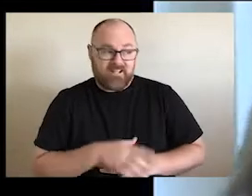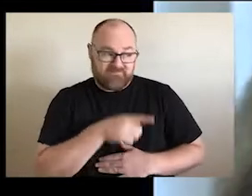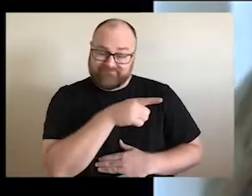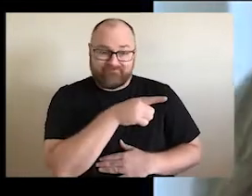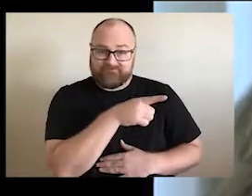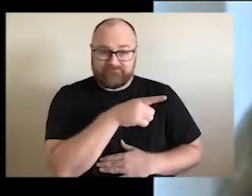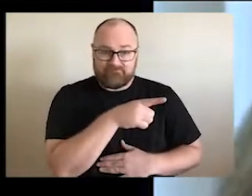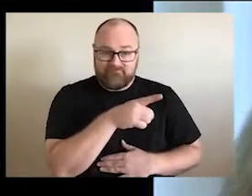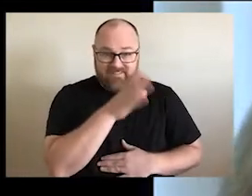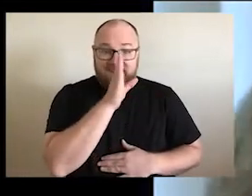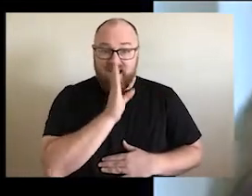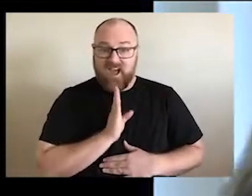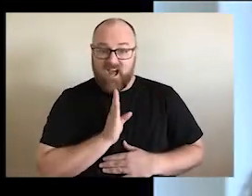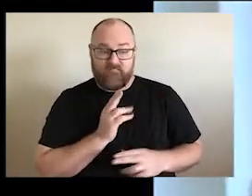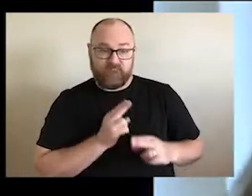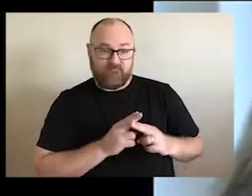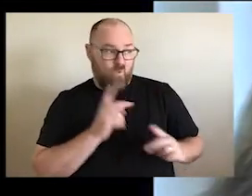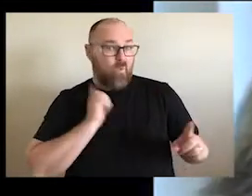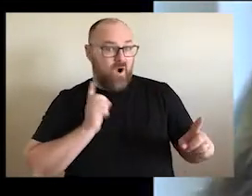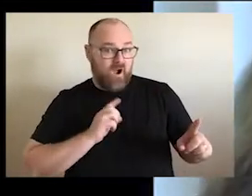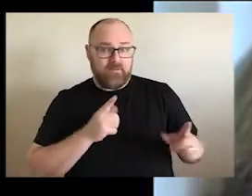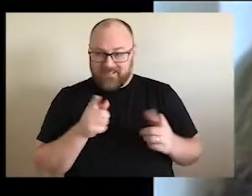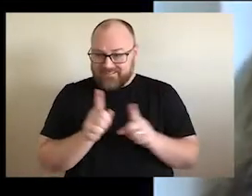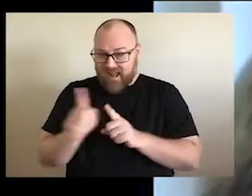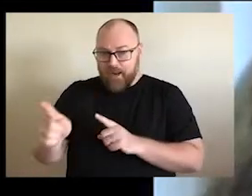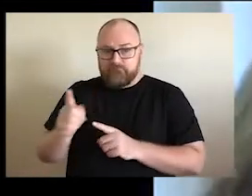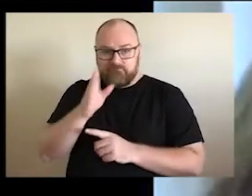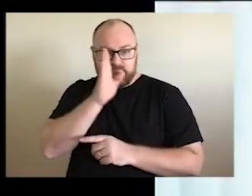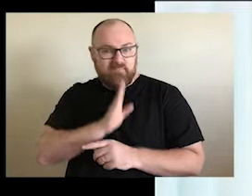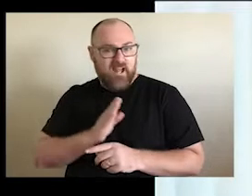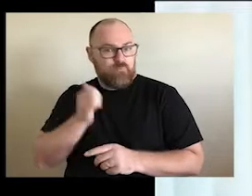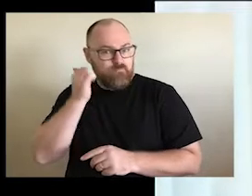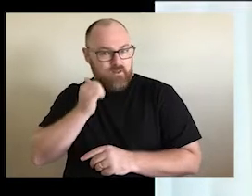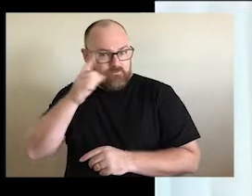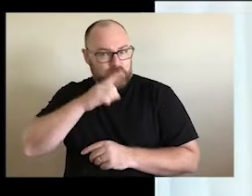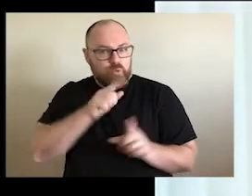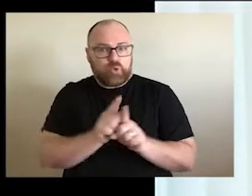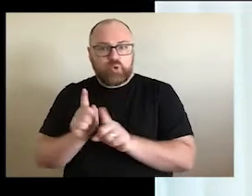this is so sad. He said not only for whitefellas but blackfellas to because if whitefellas